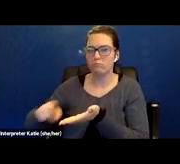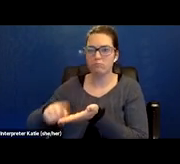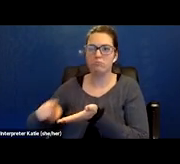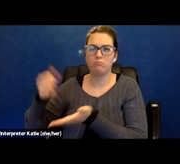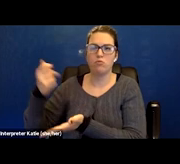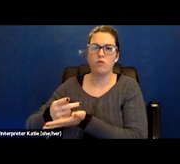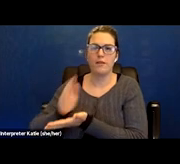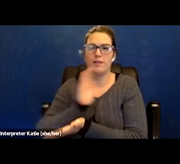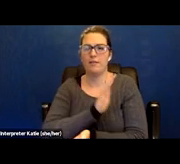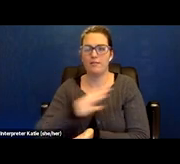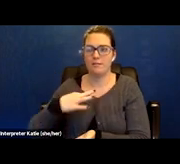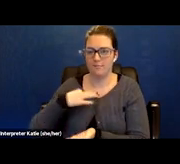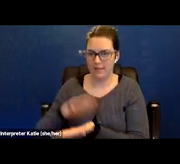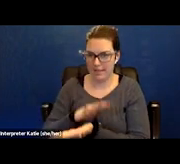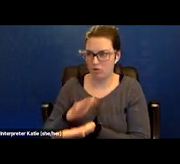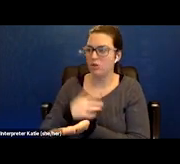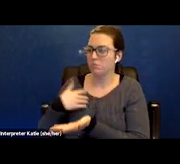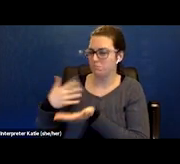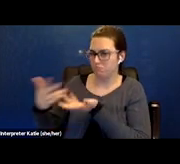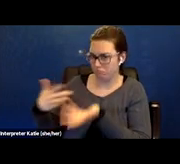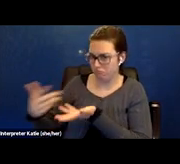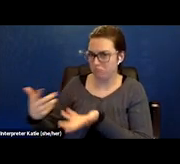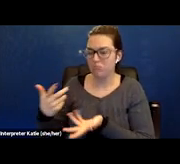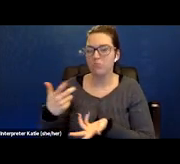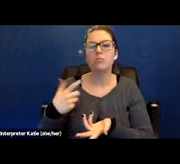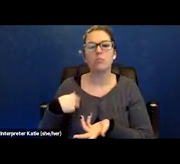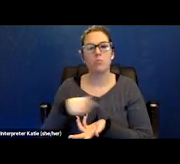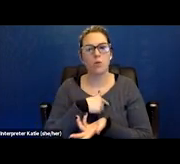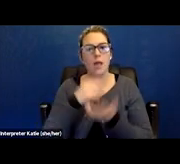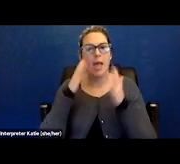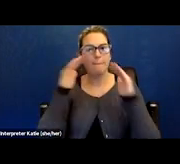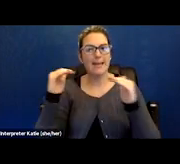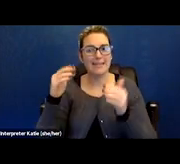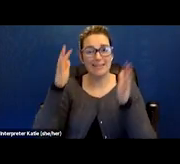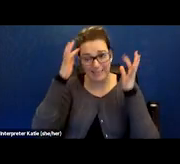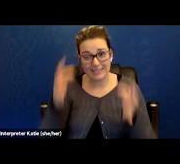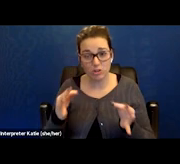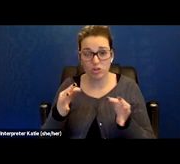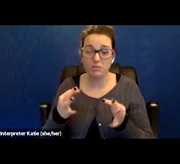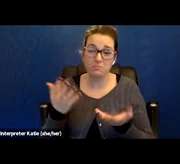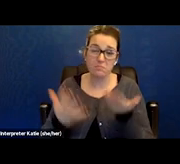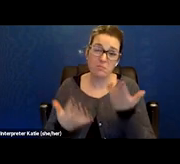we are expecting to receive a decision within a, probably a month now.